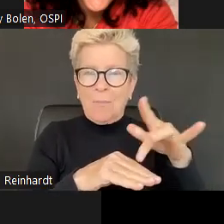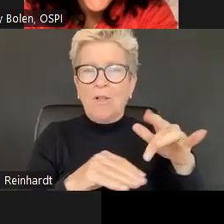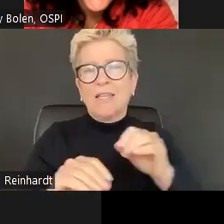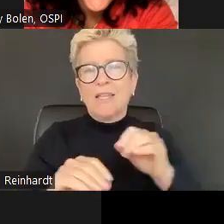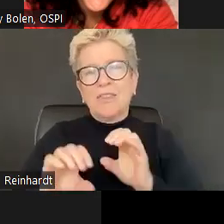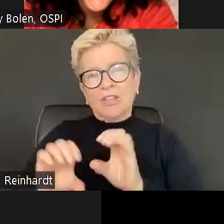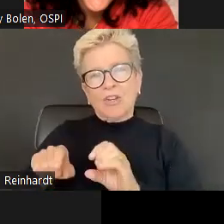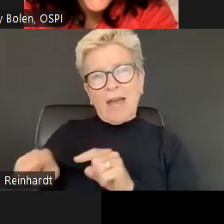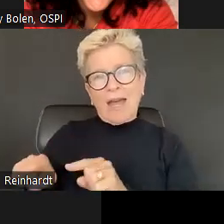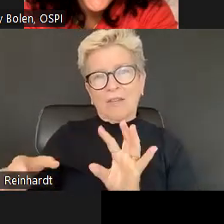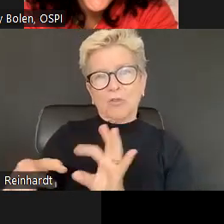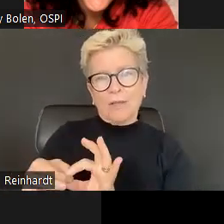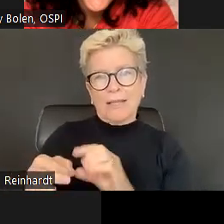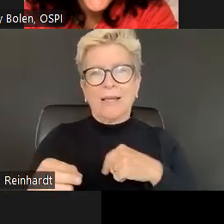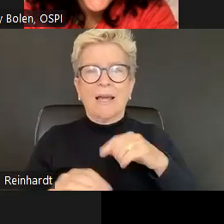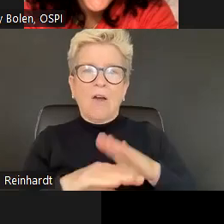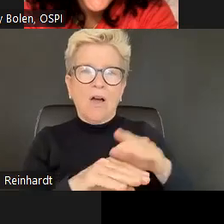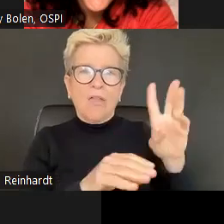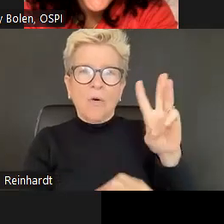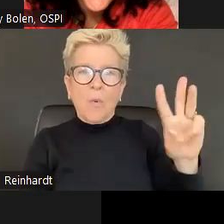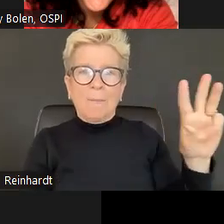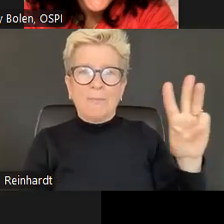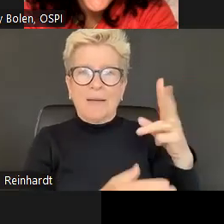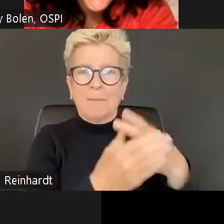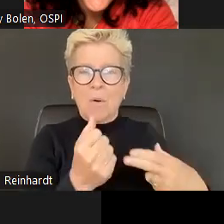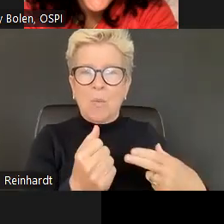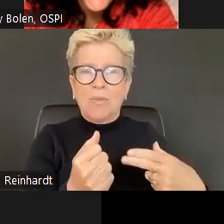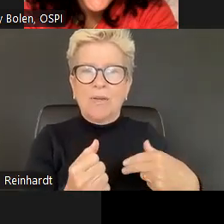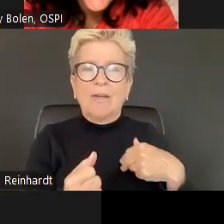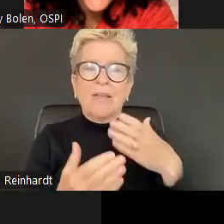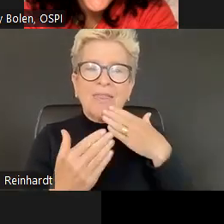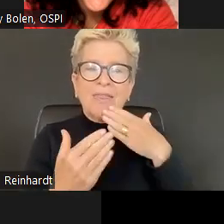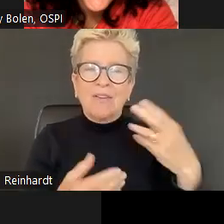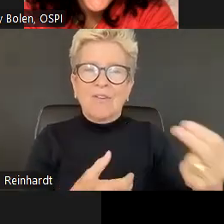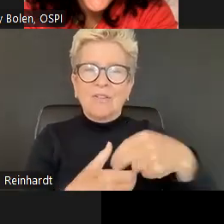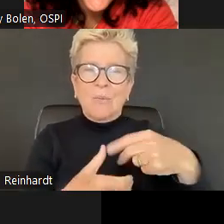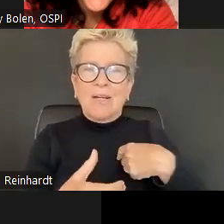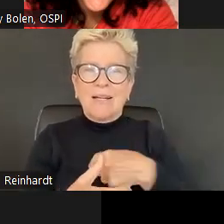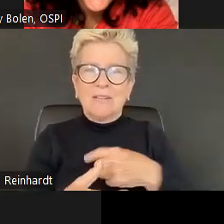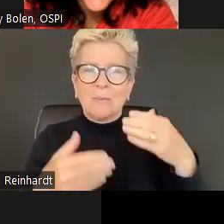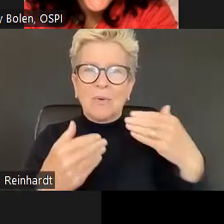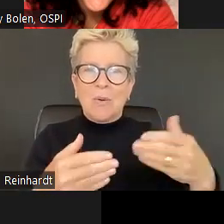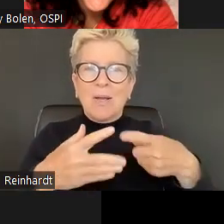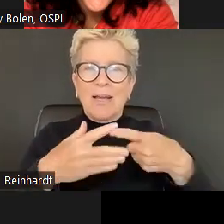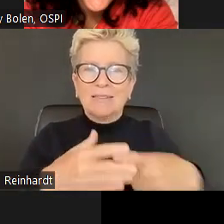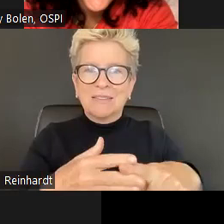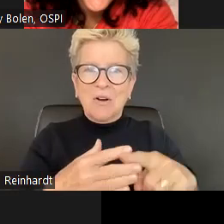Closed captions are available in the menu if you want to take advantage of that, and the power point and slides will be available to you in the chat